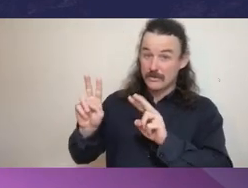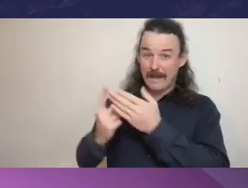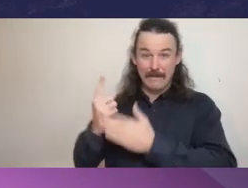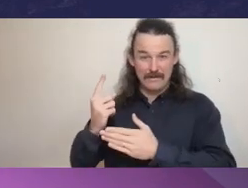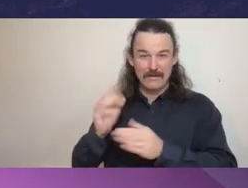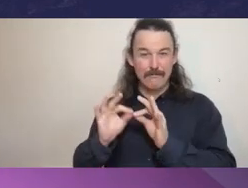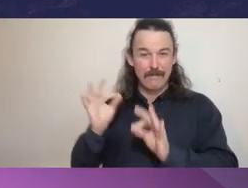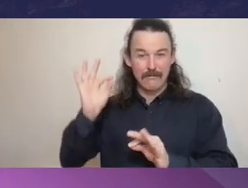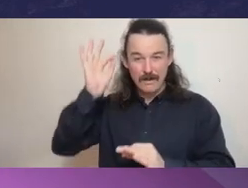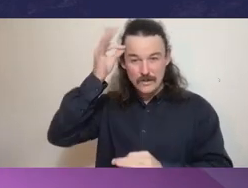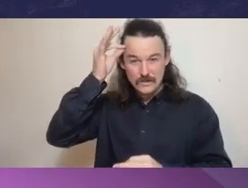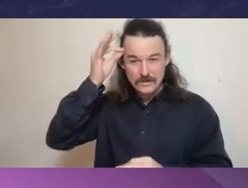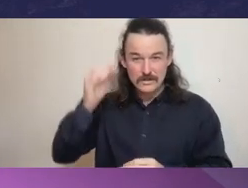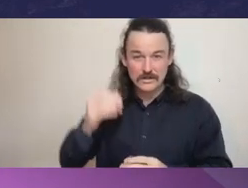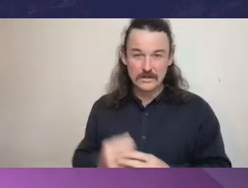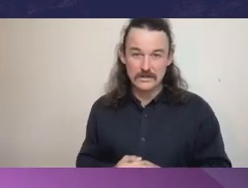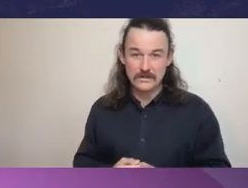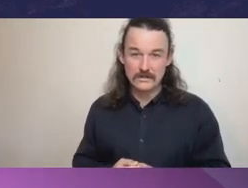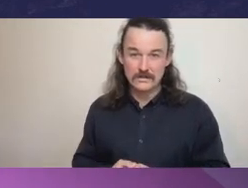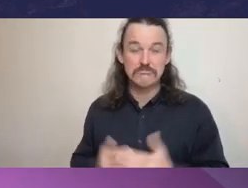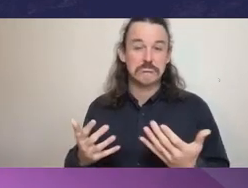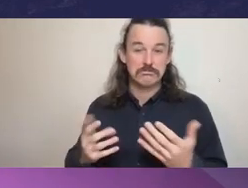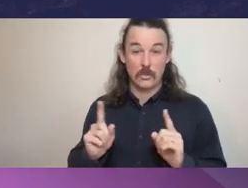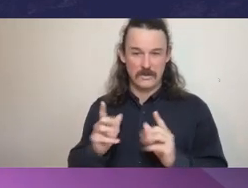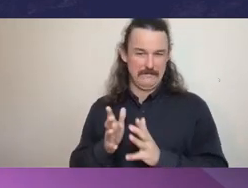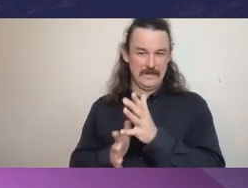and what that created was a